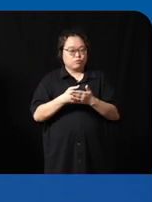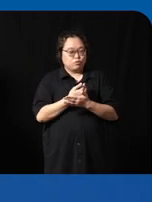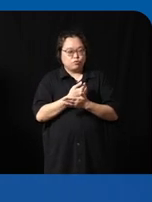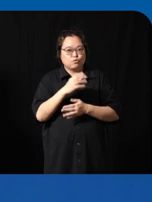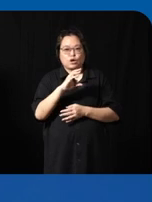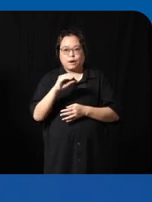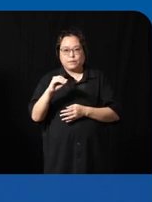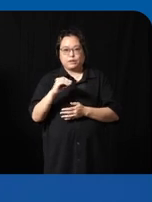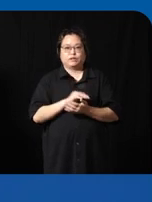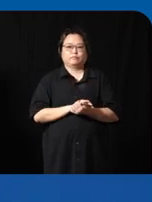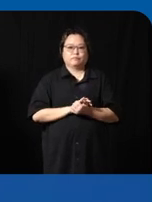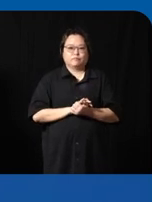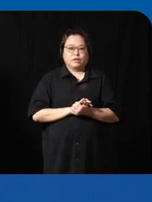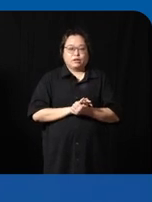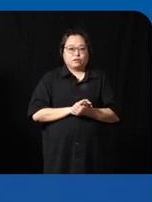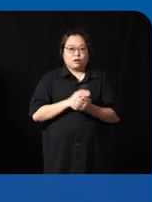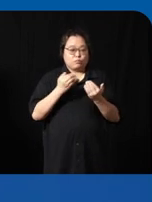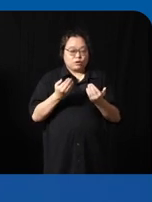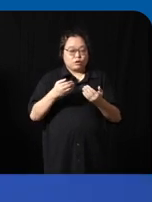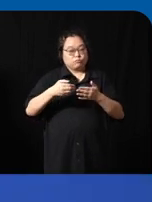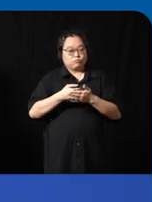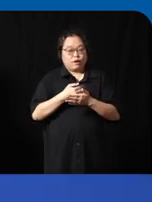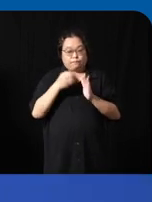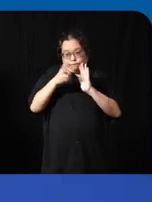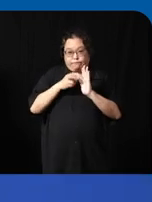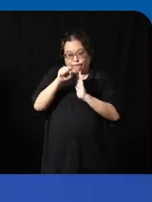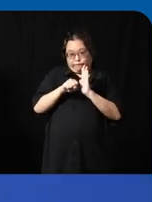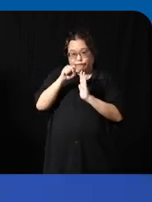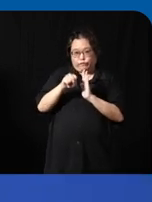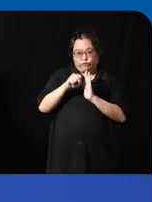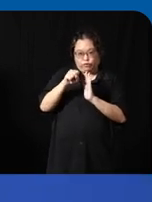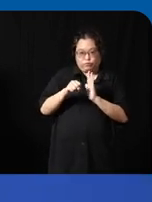I like to do is to show you a little video that we have done and after the video actually I don't